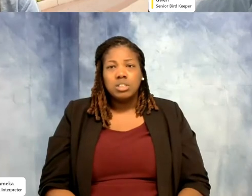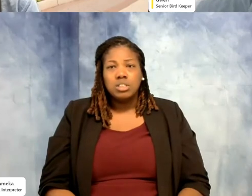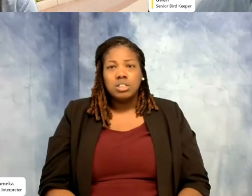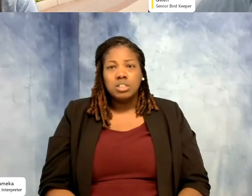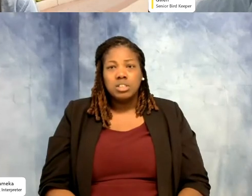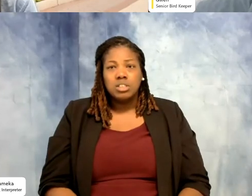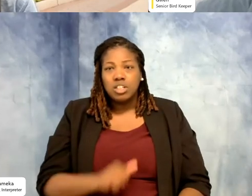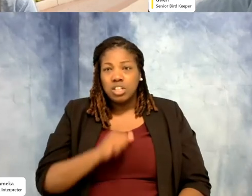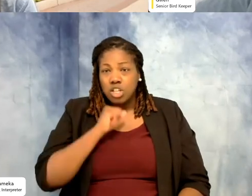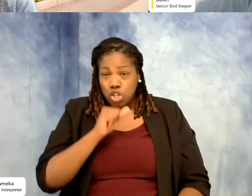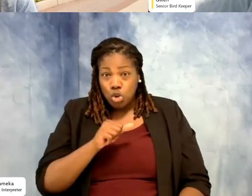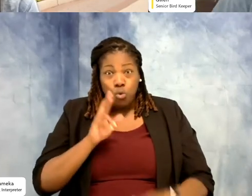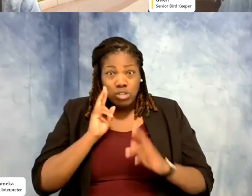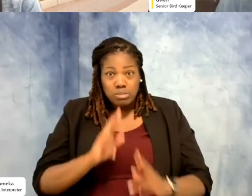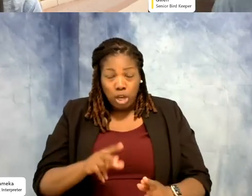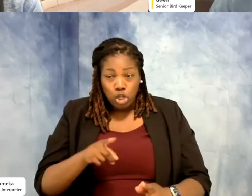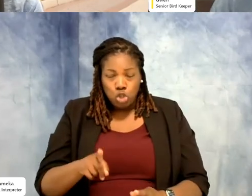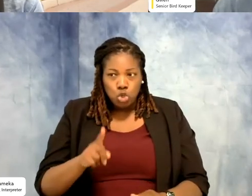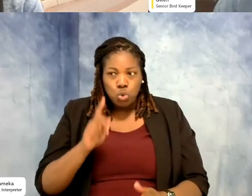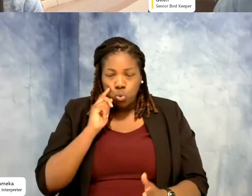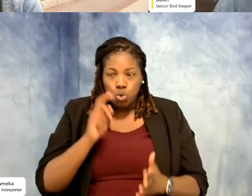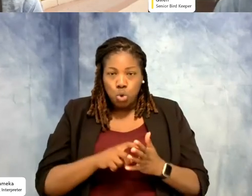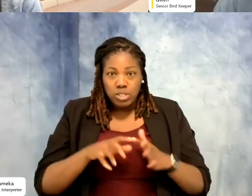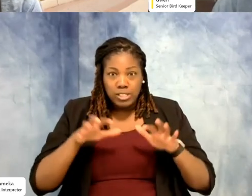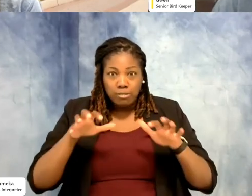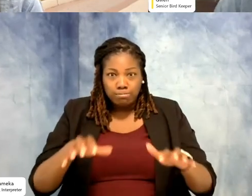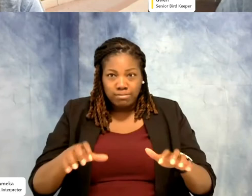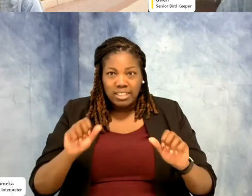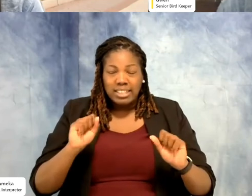the talons that they have and what they could do to you. So I have worked with them, but I was